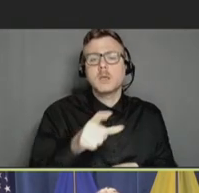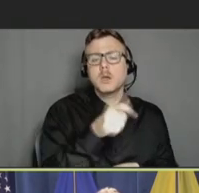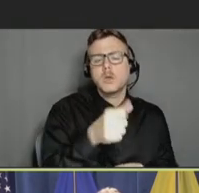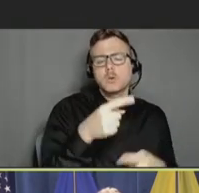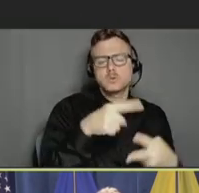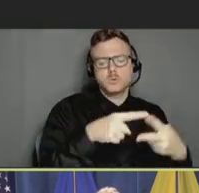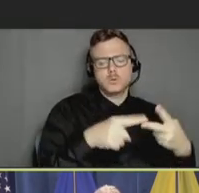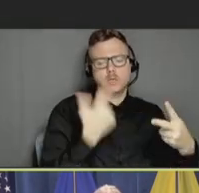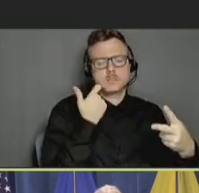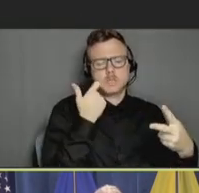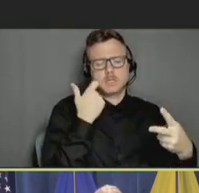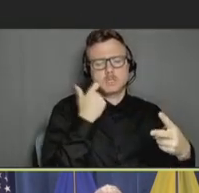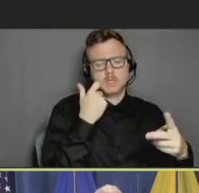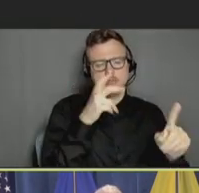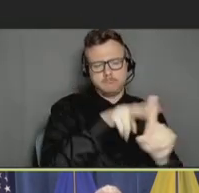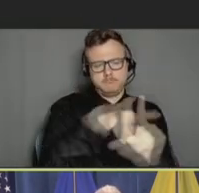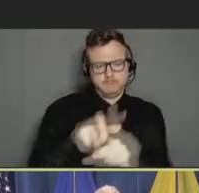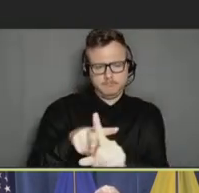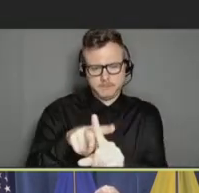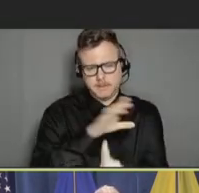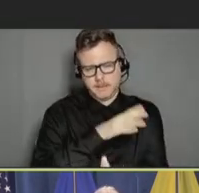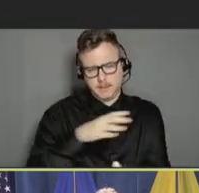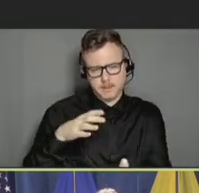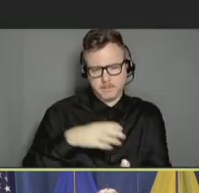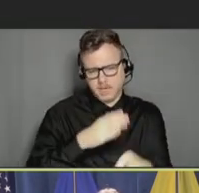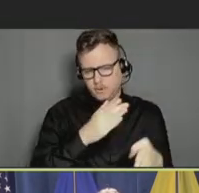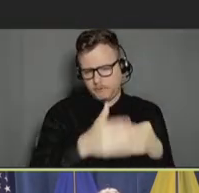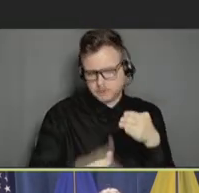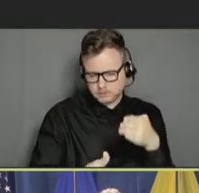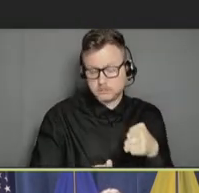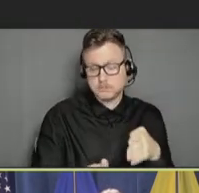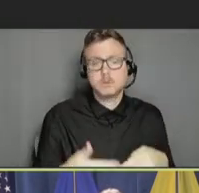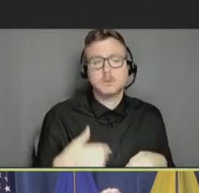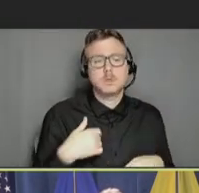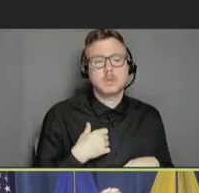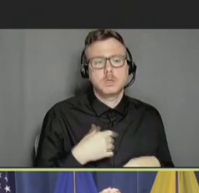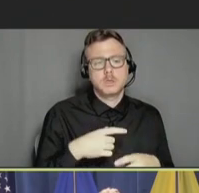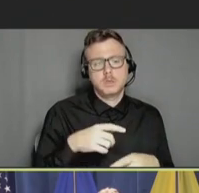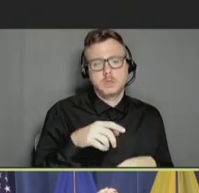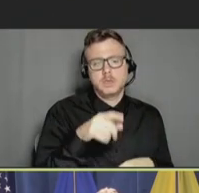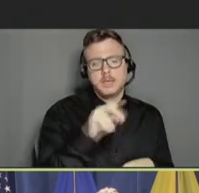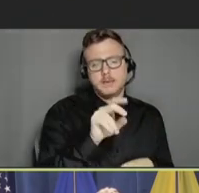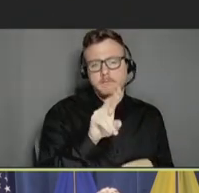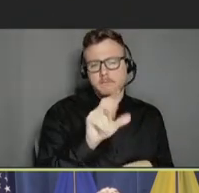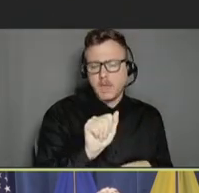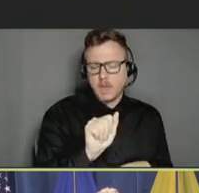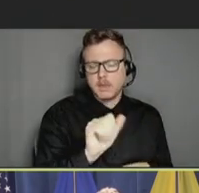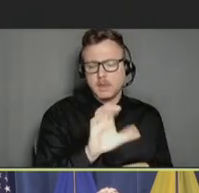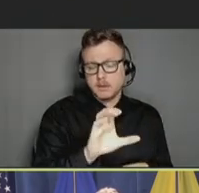that I recently tasked the committee to complete. I charged NVAC with building upon prior vaccine